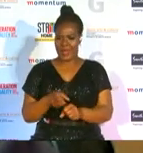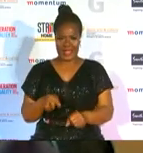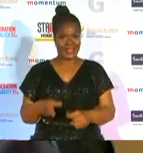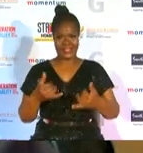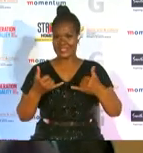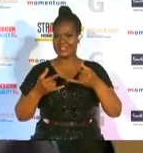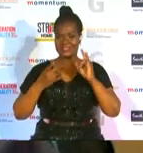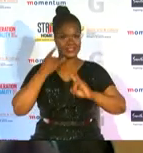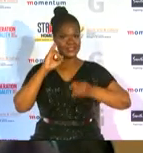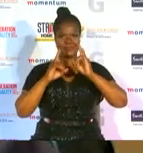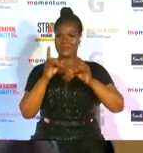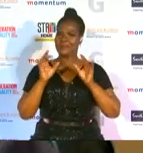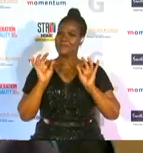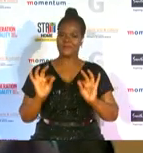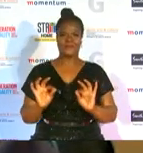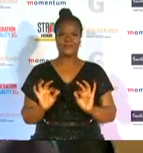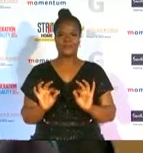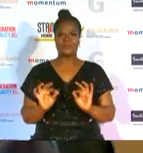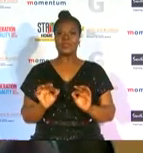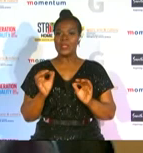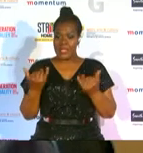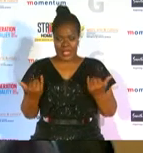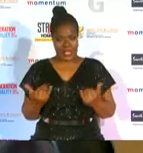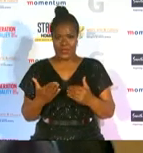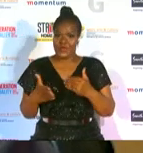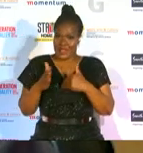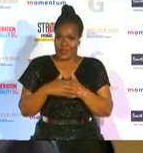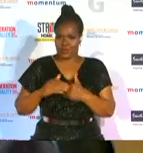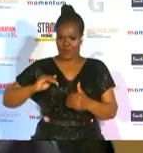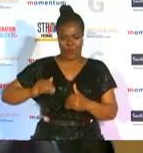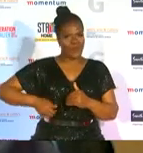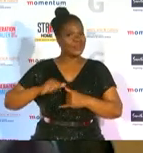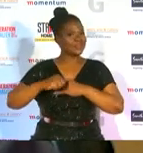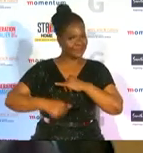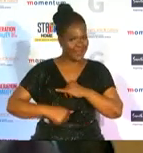as we close women's month let us celebrate south african women in sport